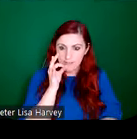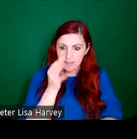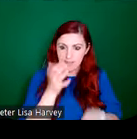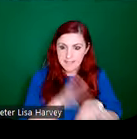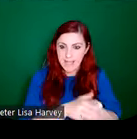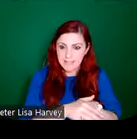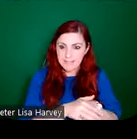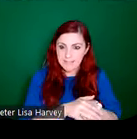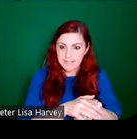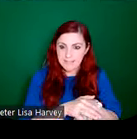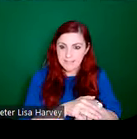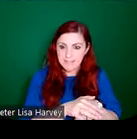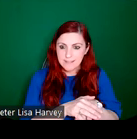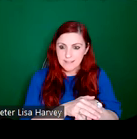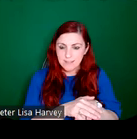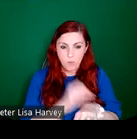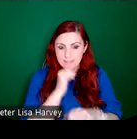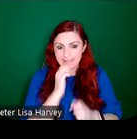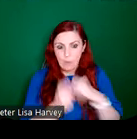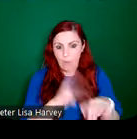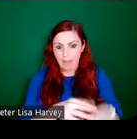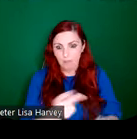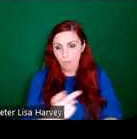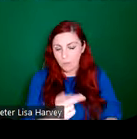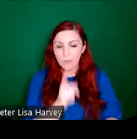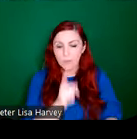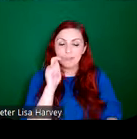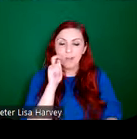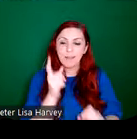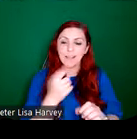it didn't quite end well for them. But again, a really interesting kind of